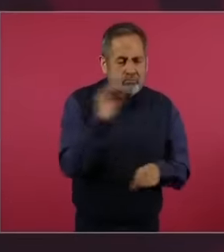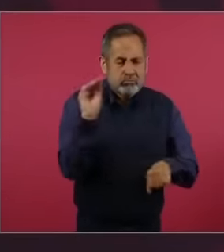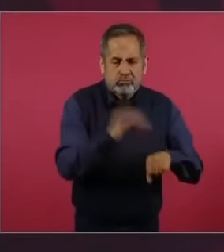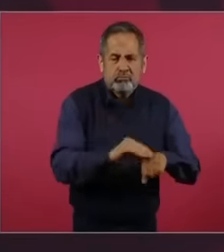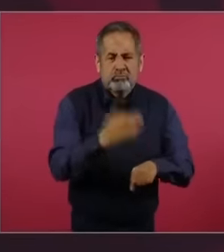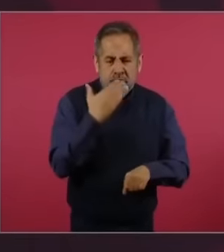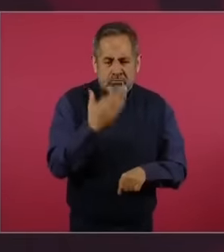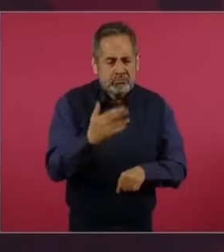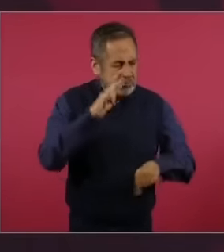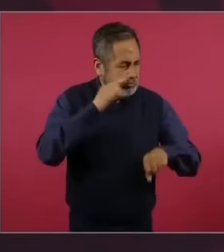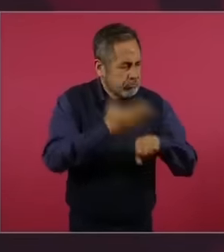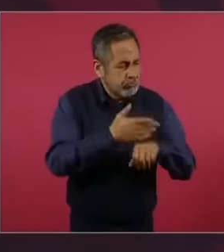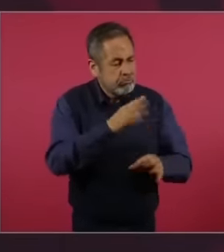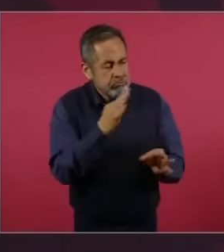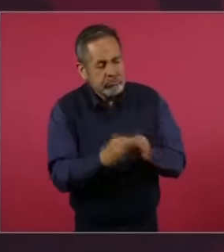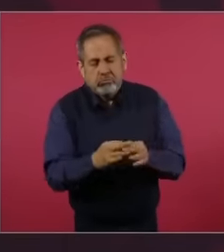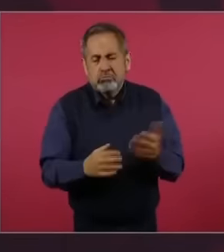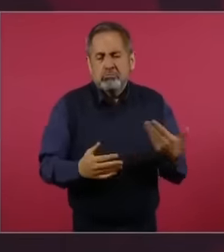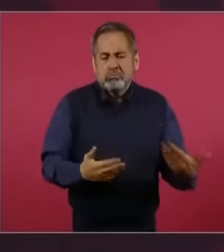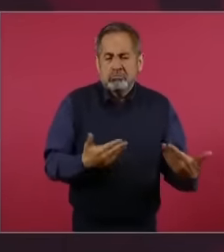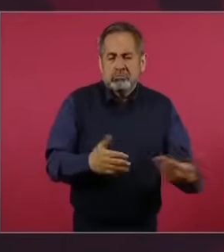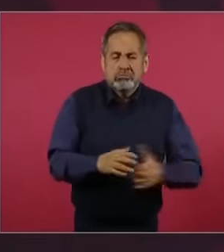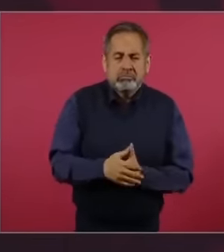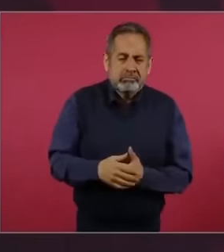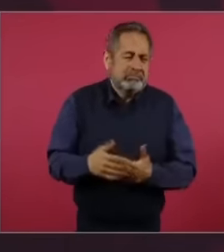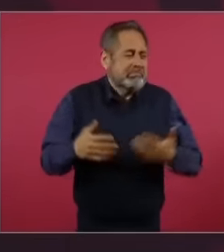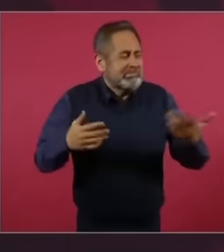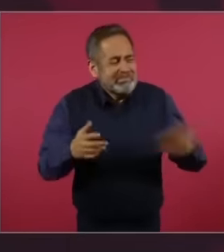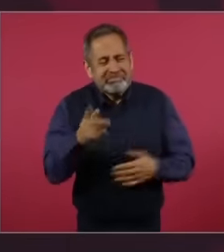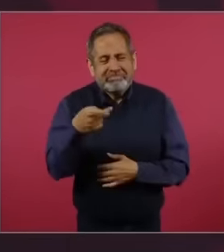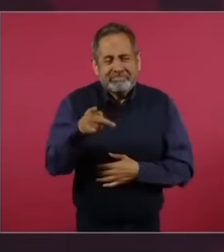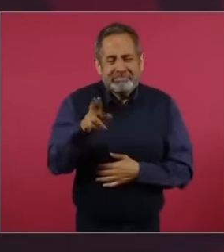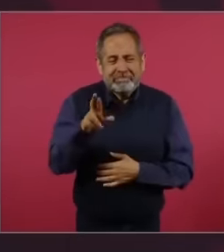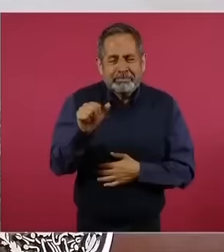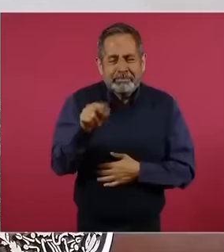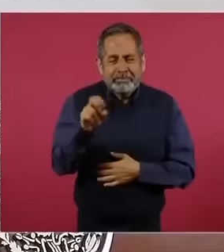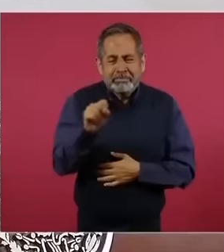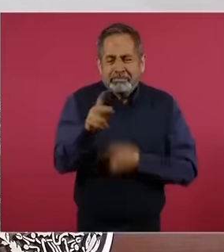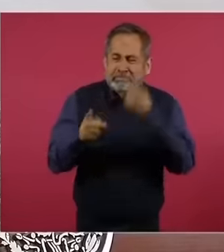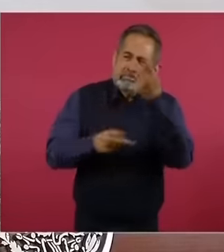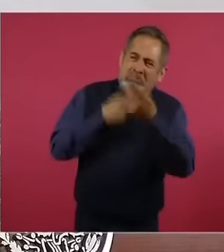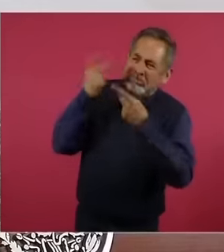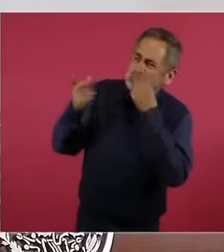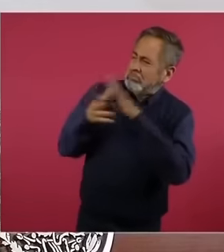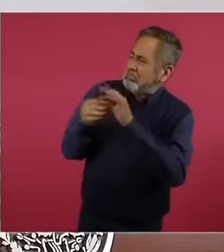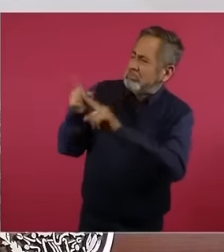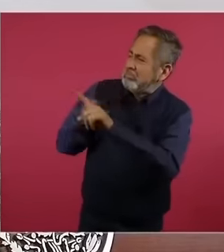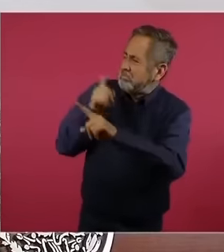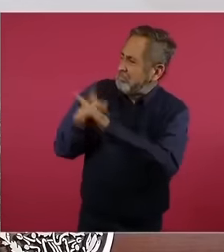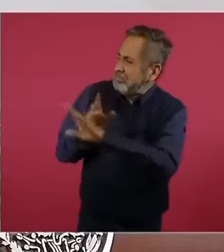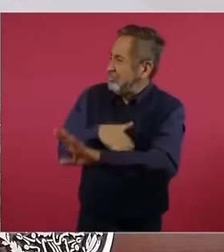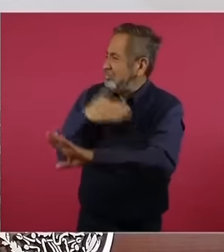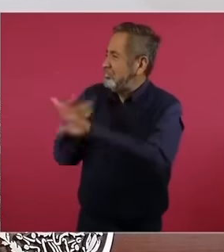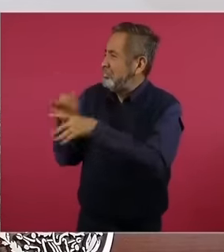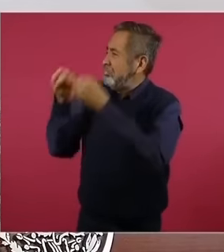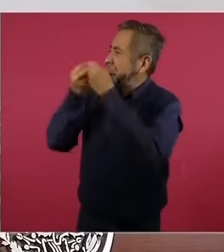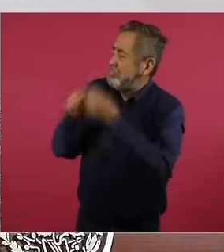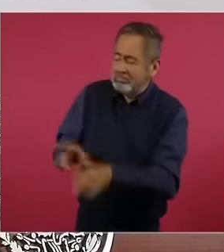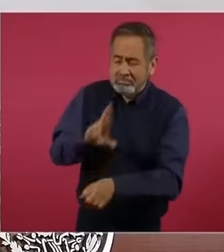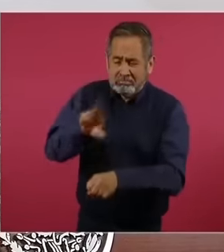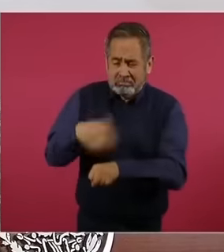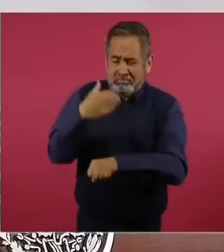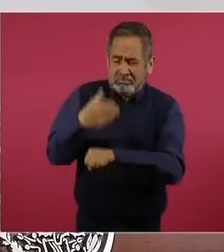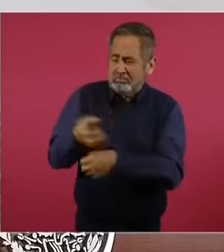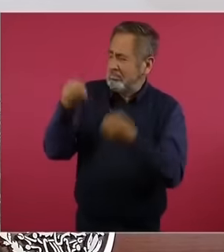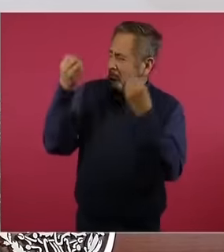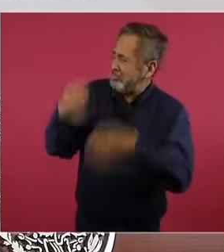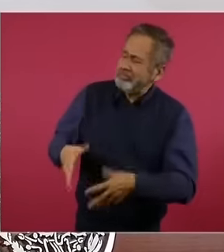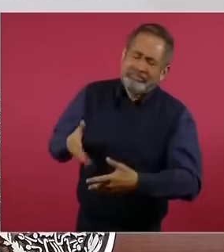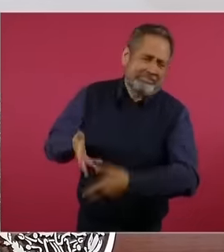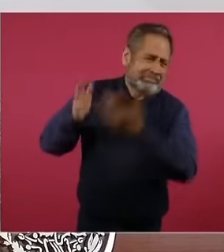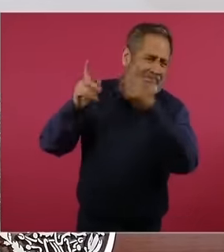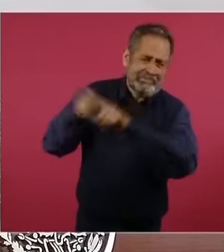responsibly in that sense, so Crause says of course. That the Republic is over and that a